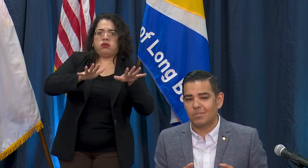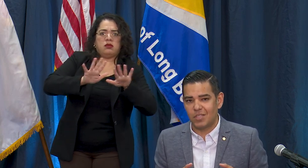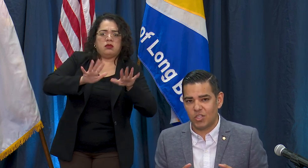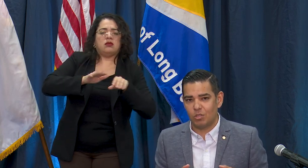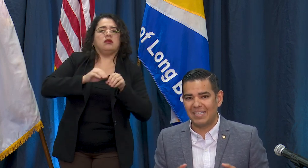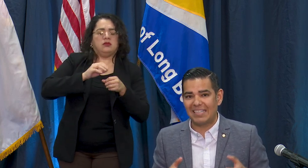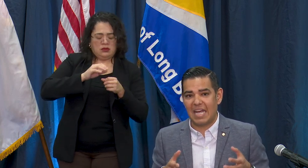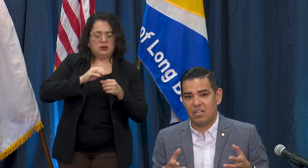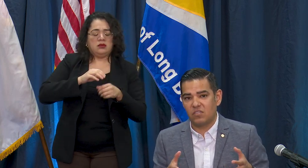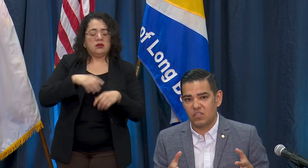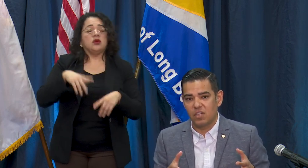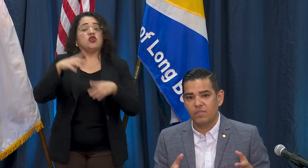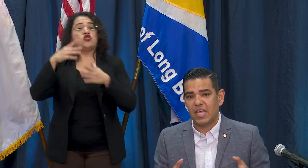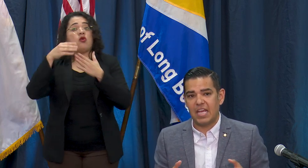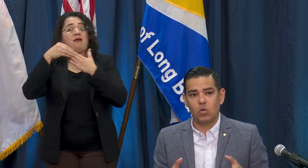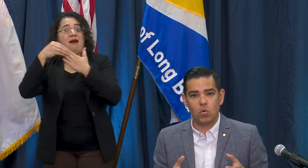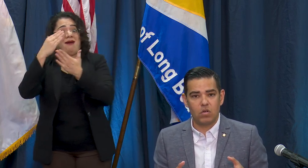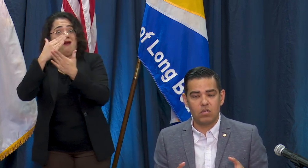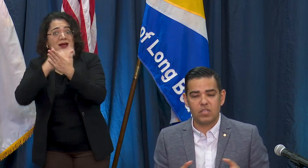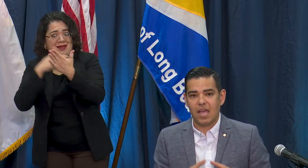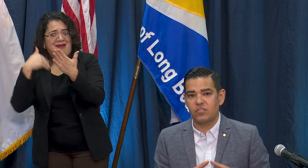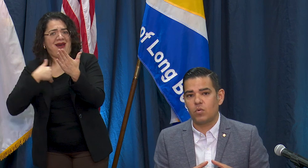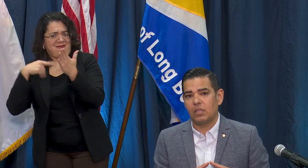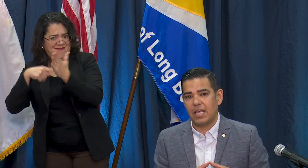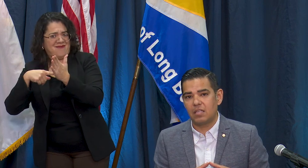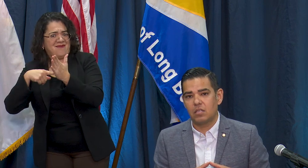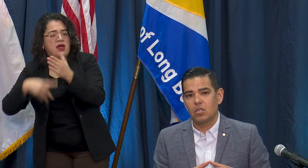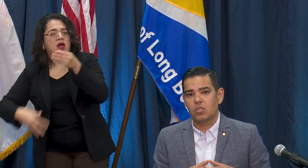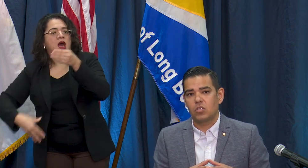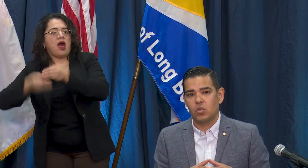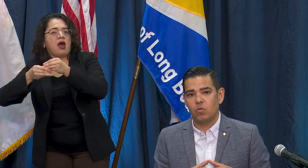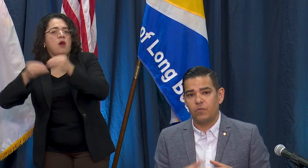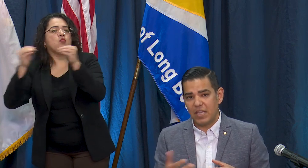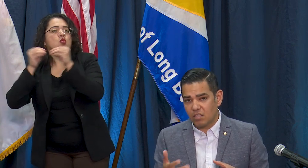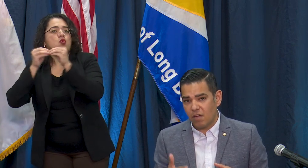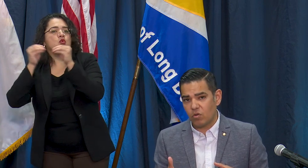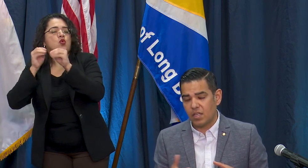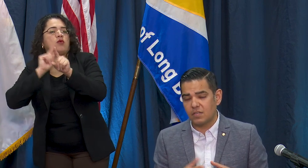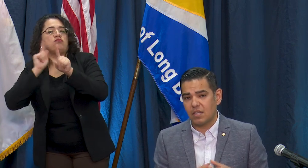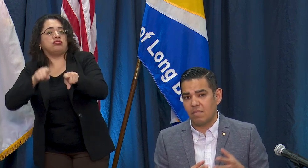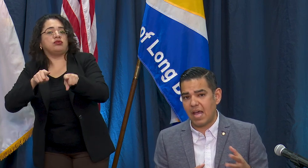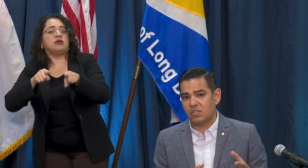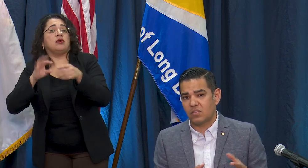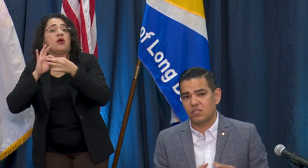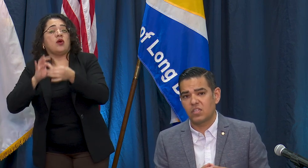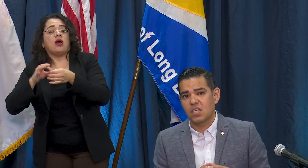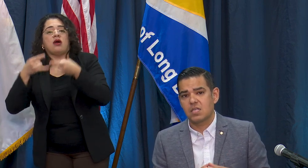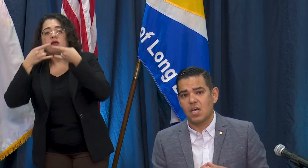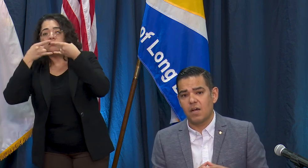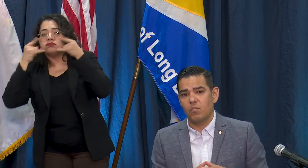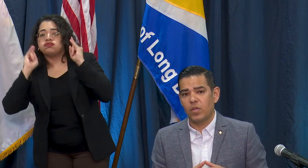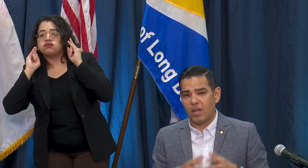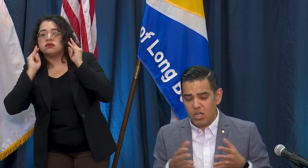additional guidance and orders as they relate to face coverings and masks. I